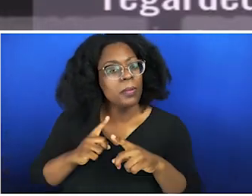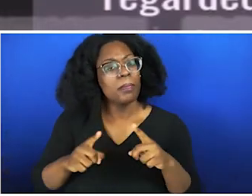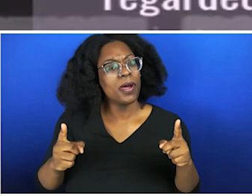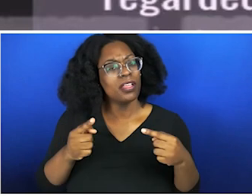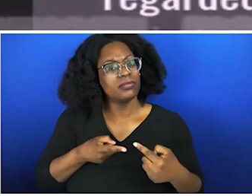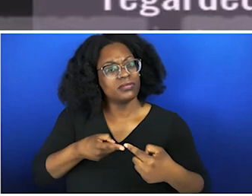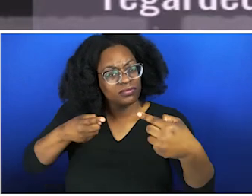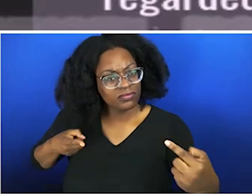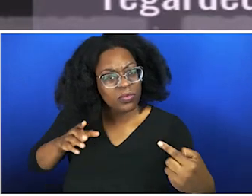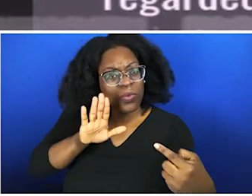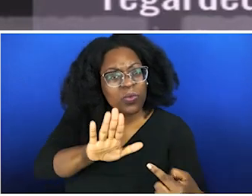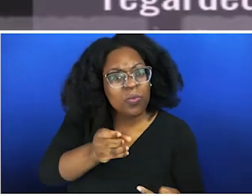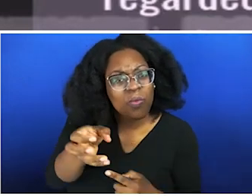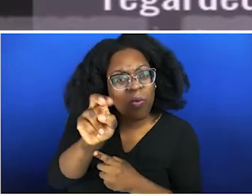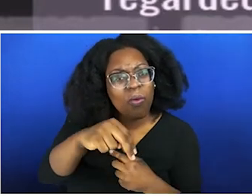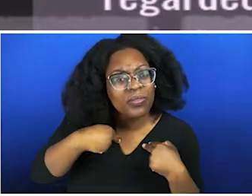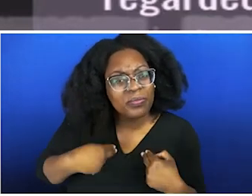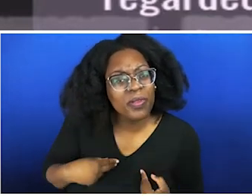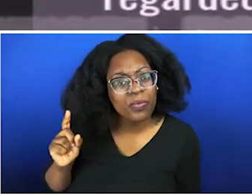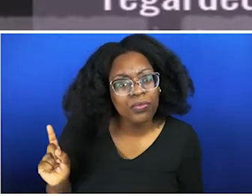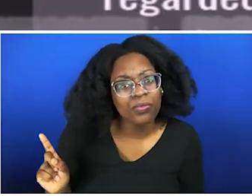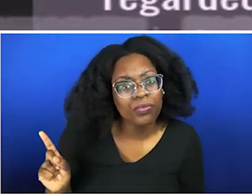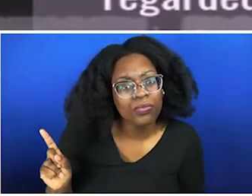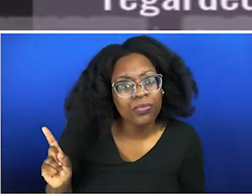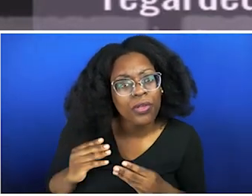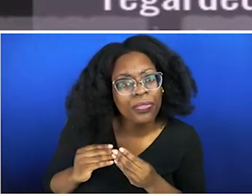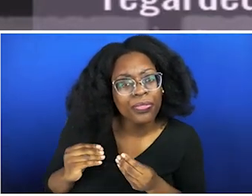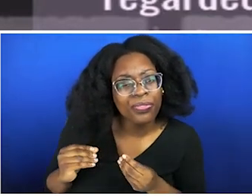in dehumanizing and distorted and delusional thoughts and behaviors and patterns. That's